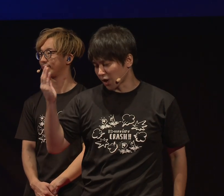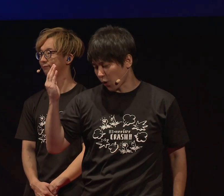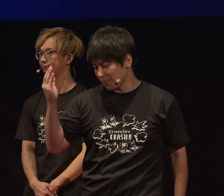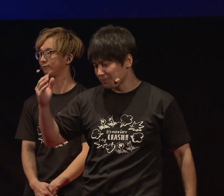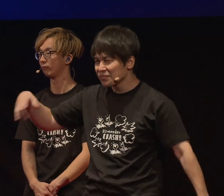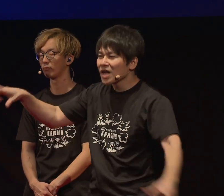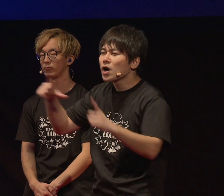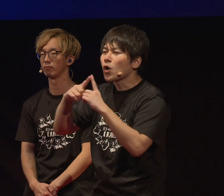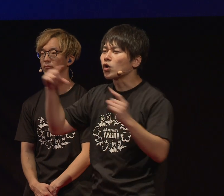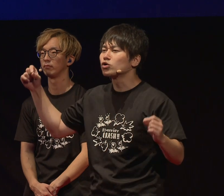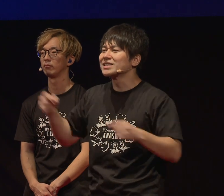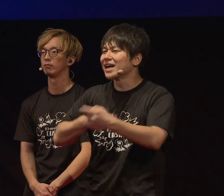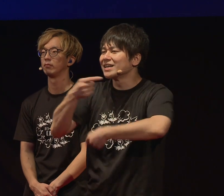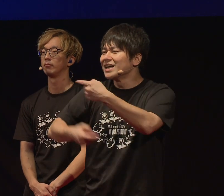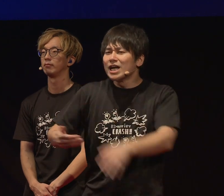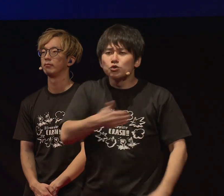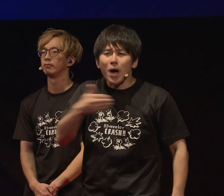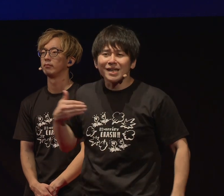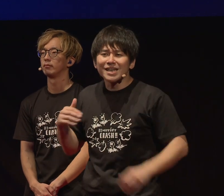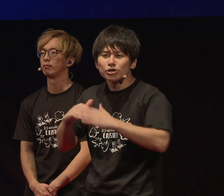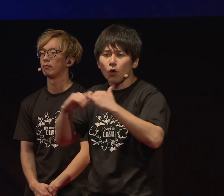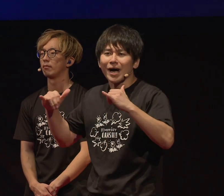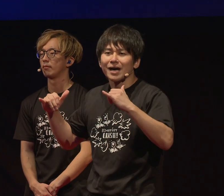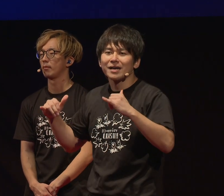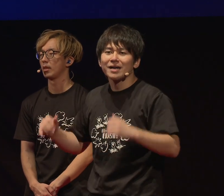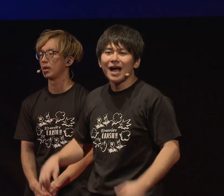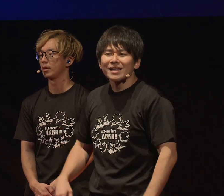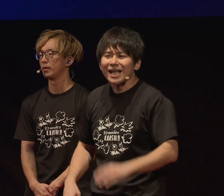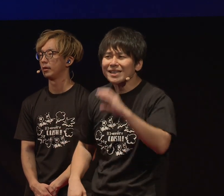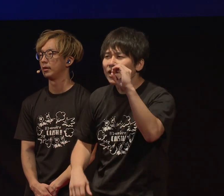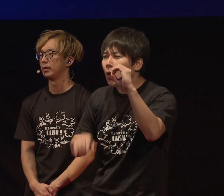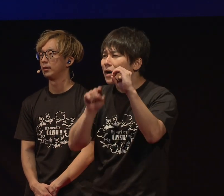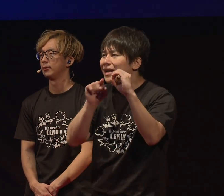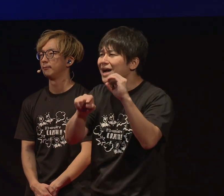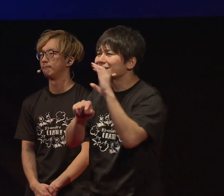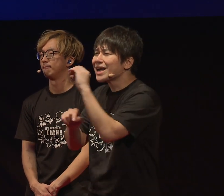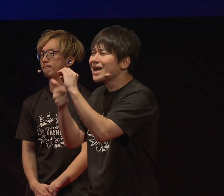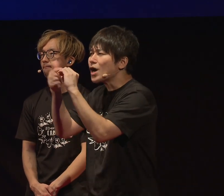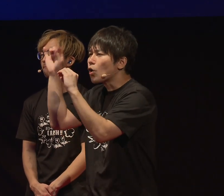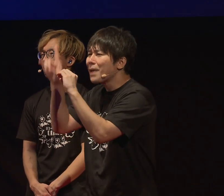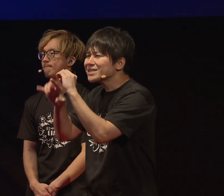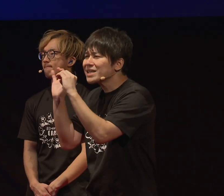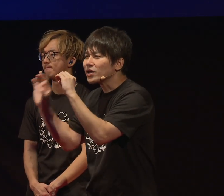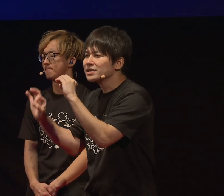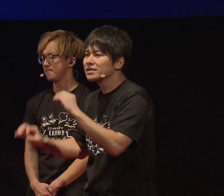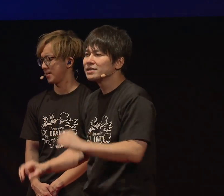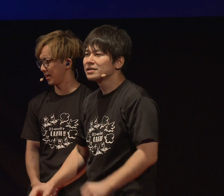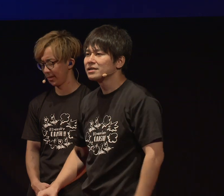However, in this country, only 0.06% of the population can use it.